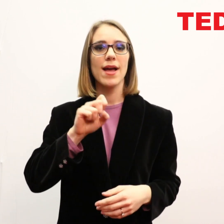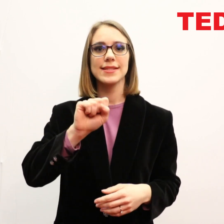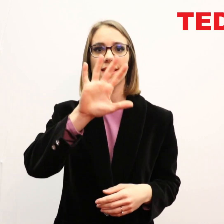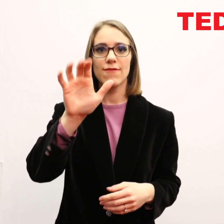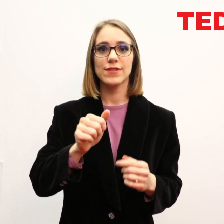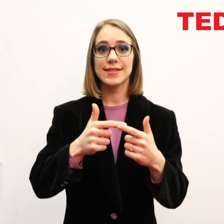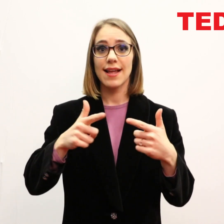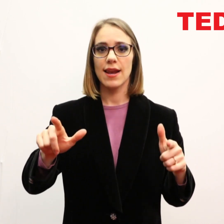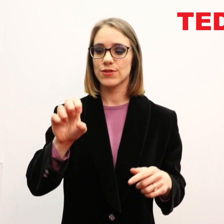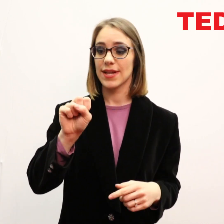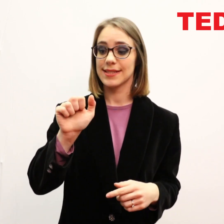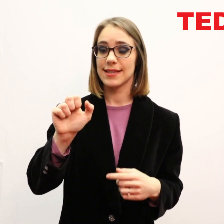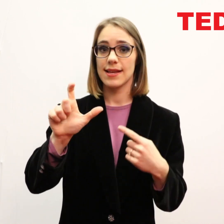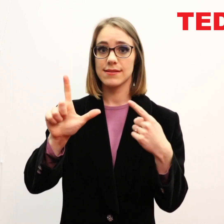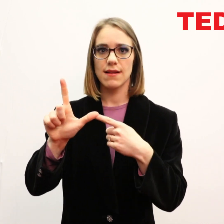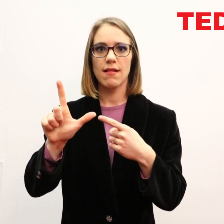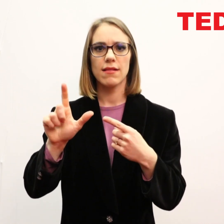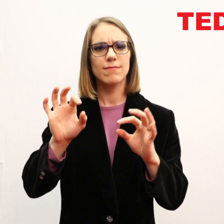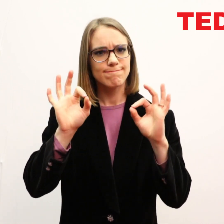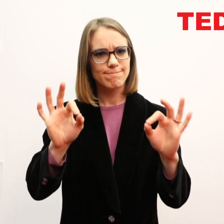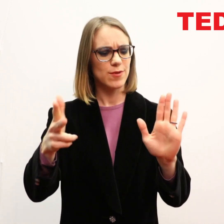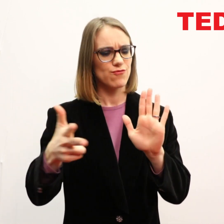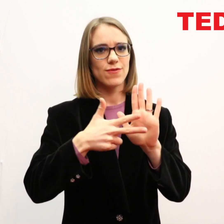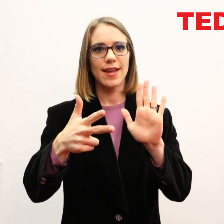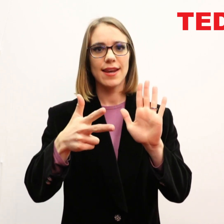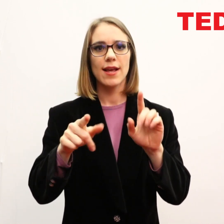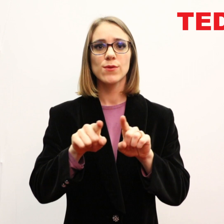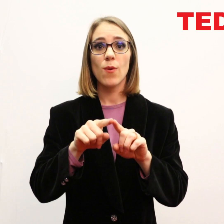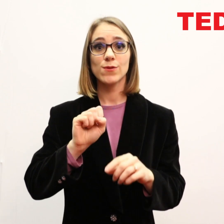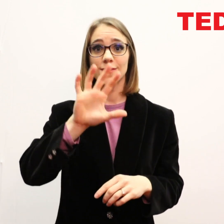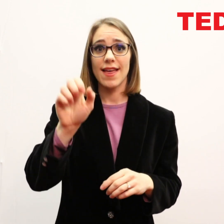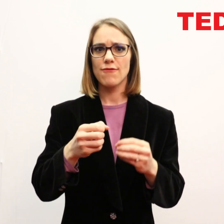to have South African Sign Language (SASL) formally recognized